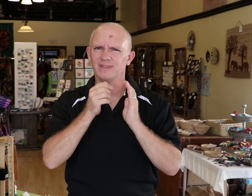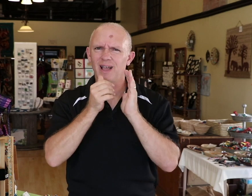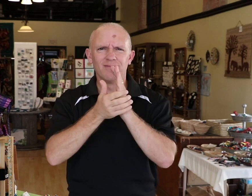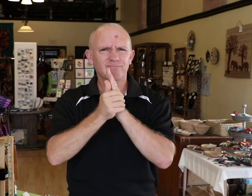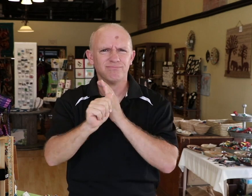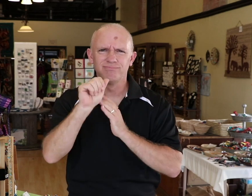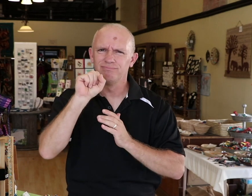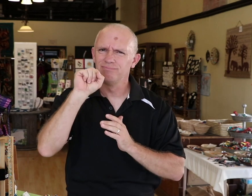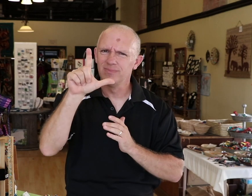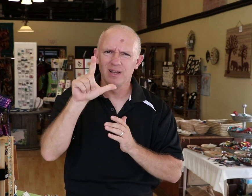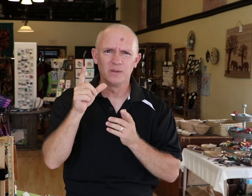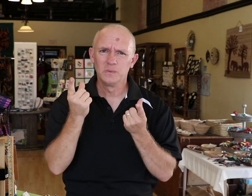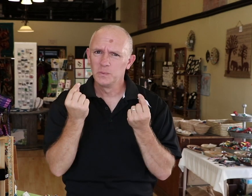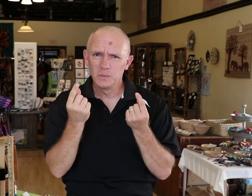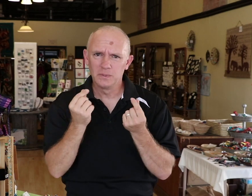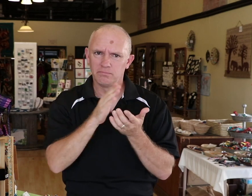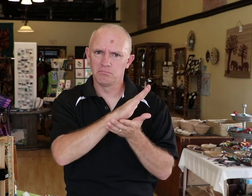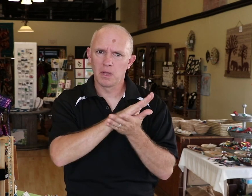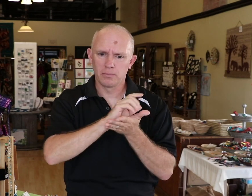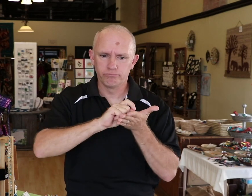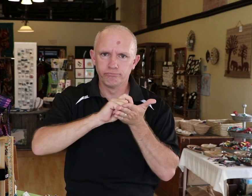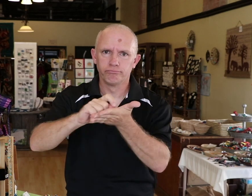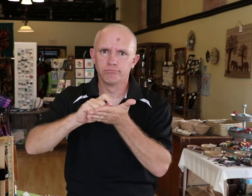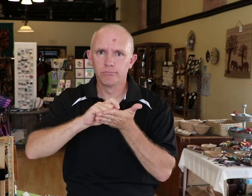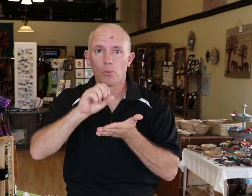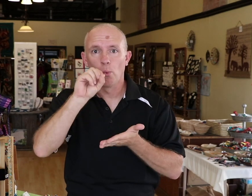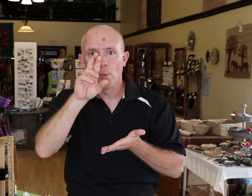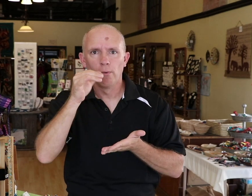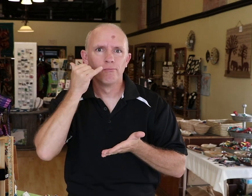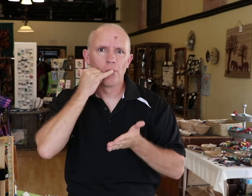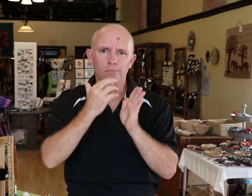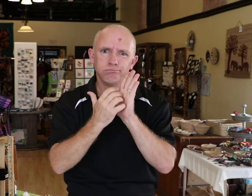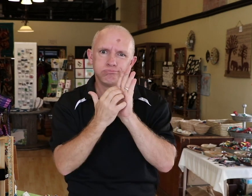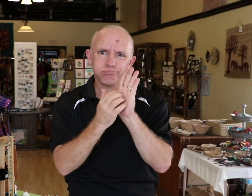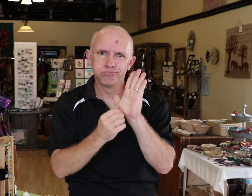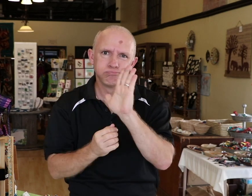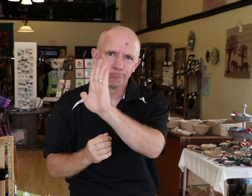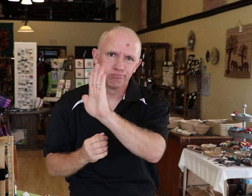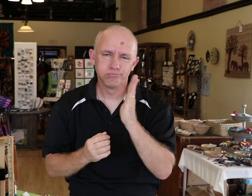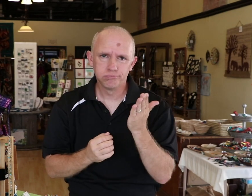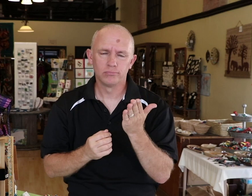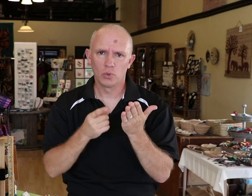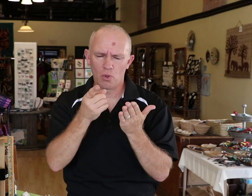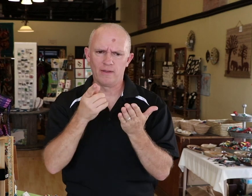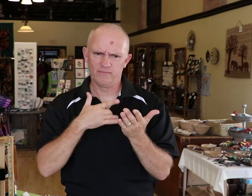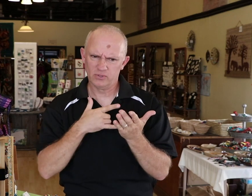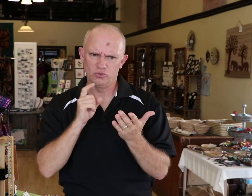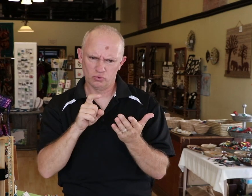preferred not to use sign language so paper and pen is used or a cell phone.